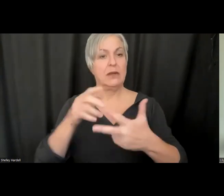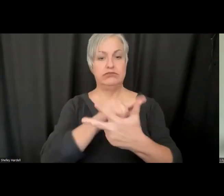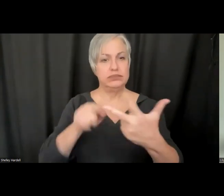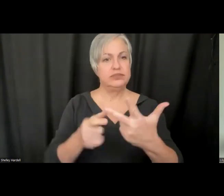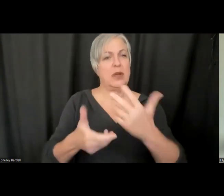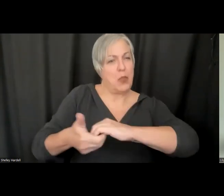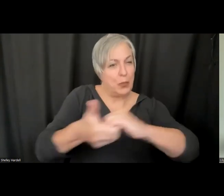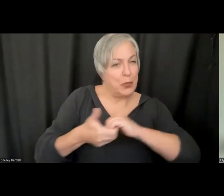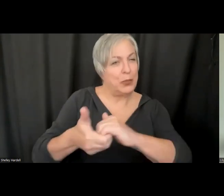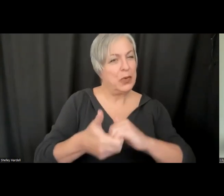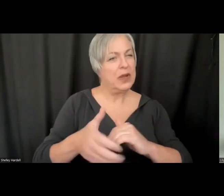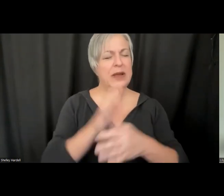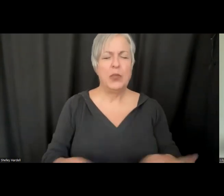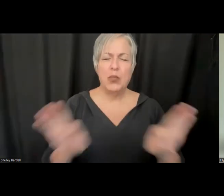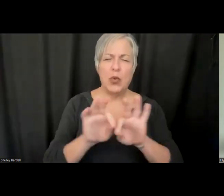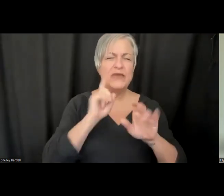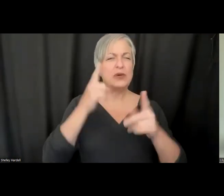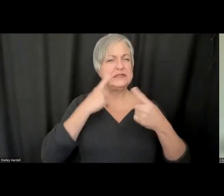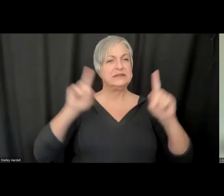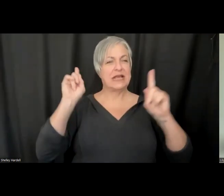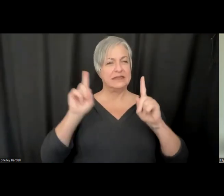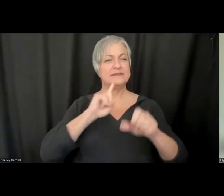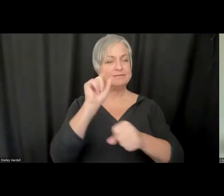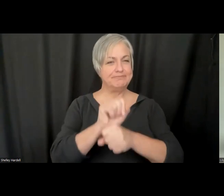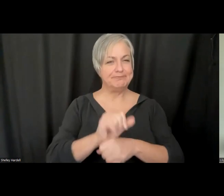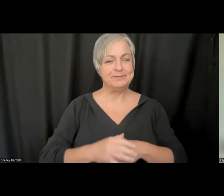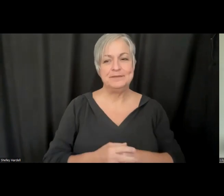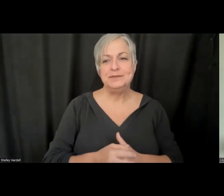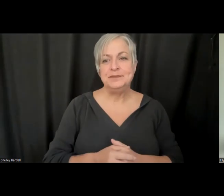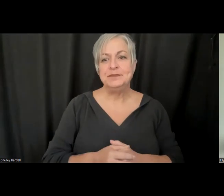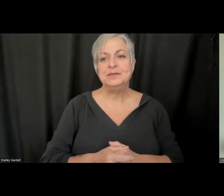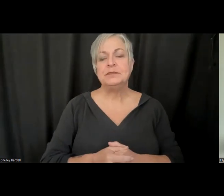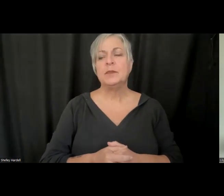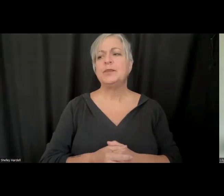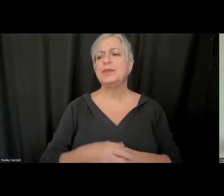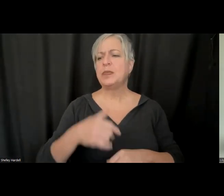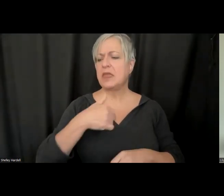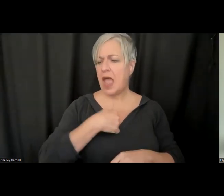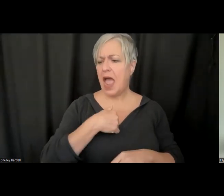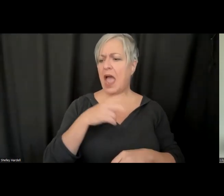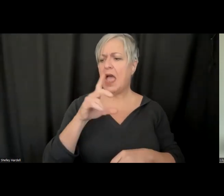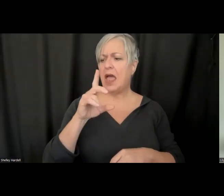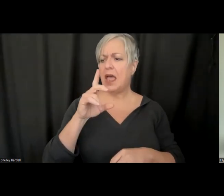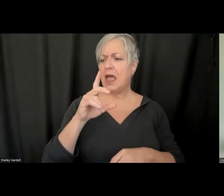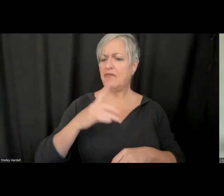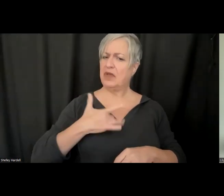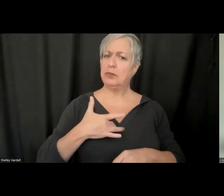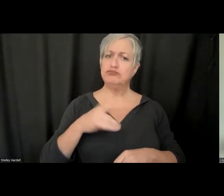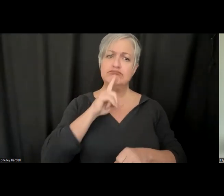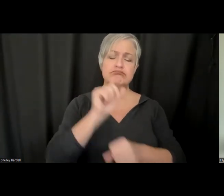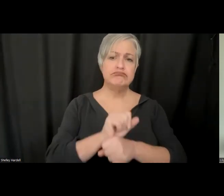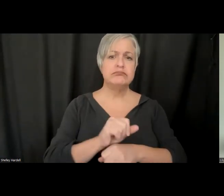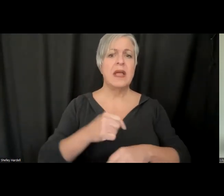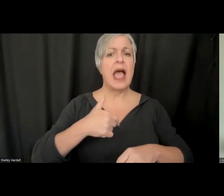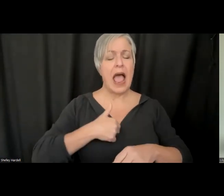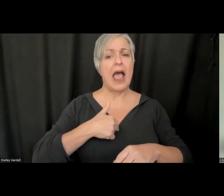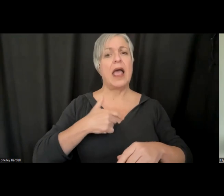successful outcome. I do think I appreciate that Brenden was